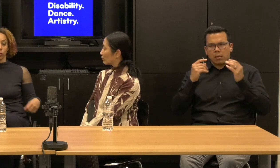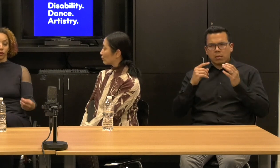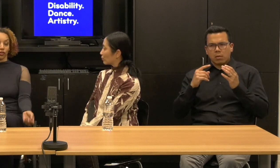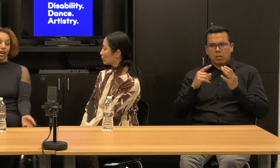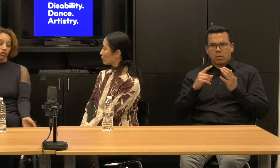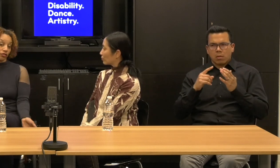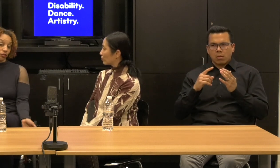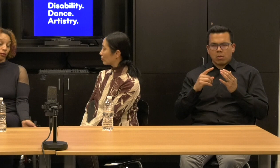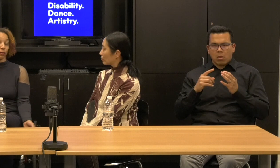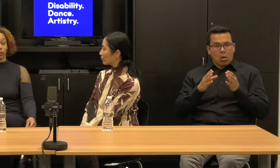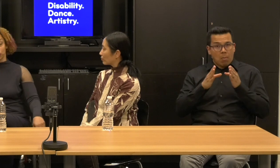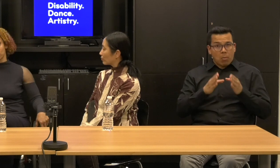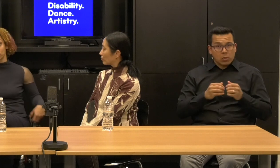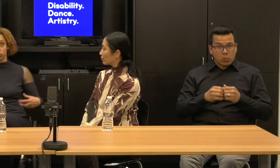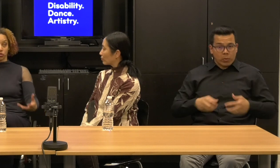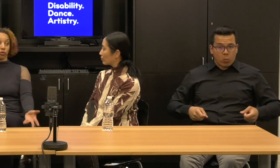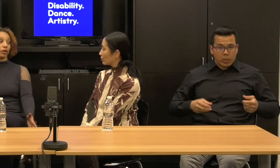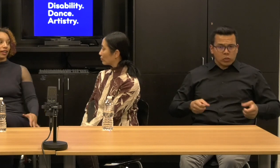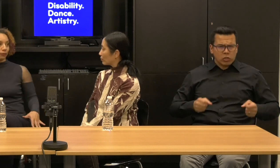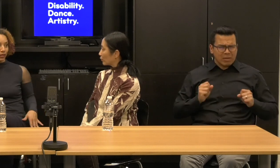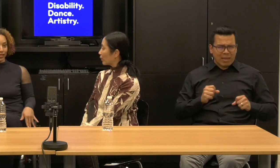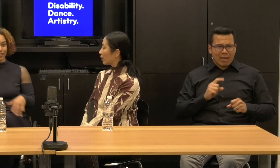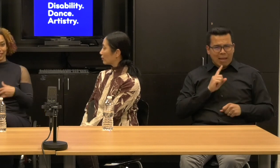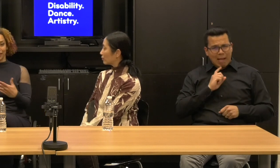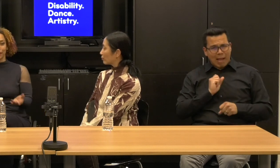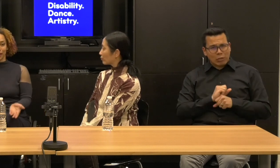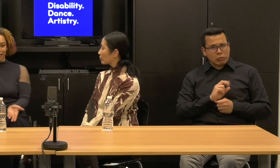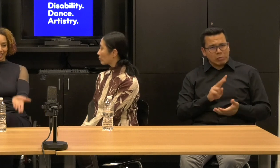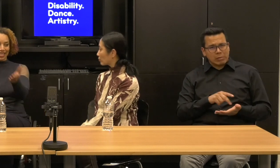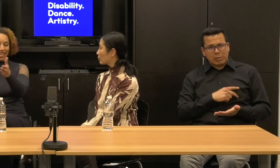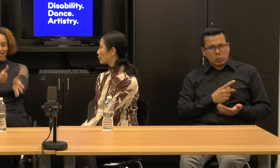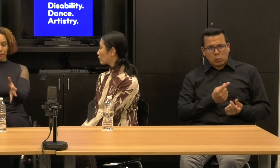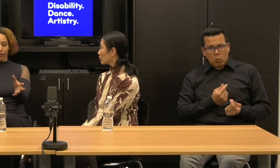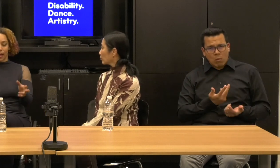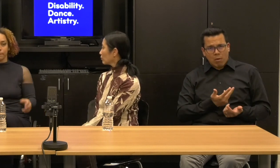using a wheelchair actually do? Someone using crutches do you to do because it's about that.